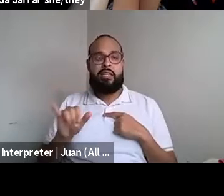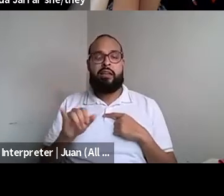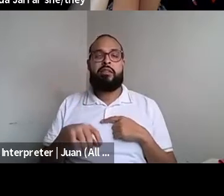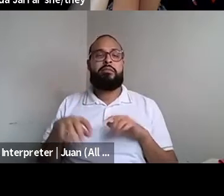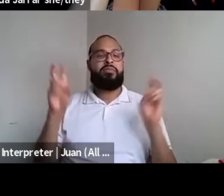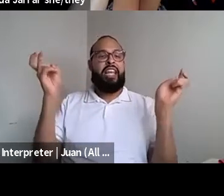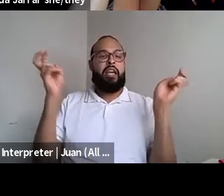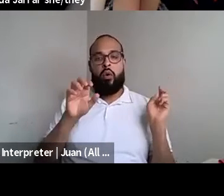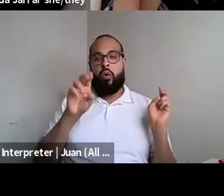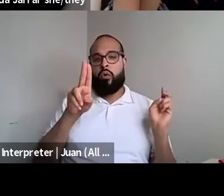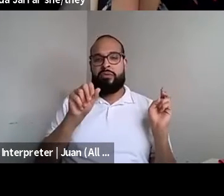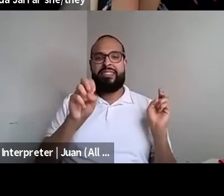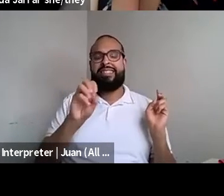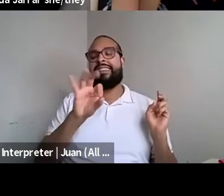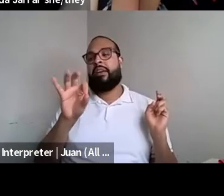Kenyon Farrow (he/him/his): The erotic as power and